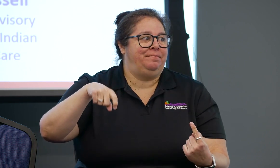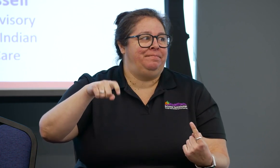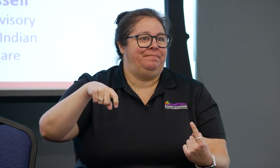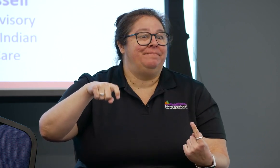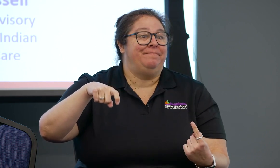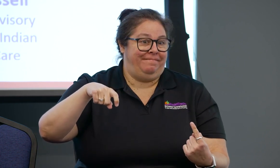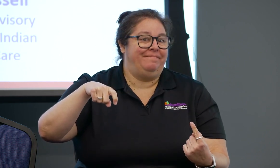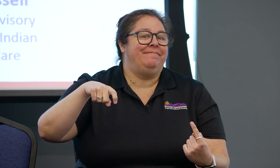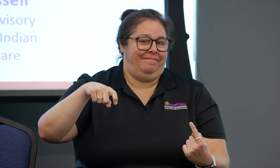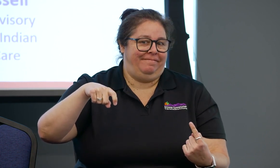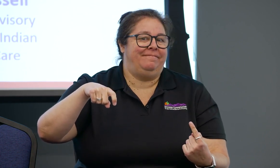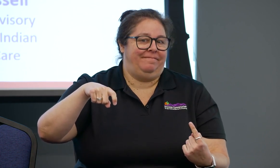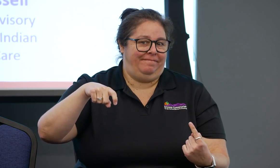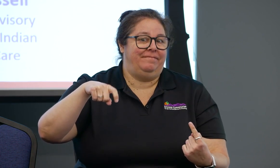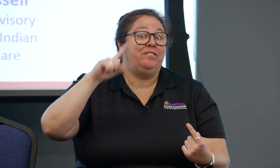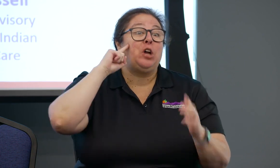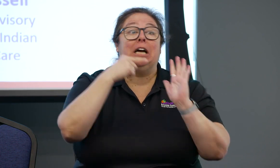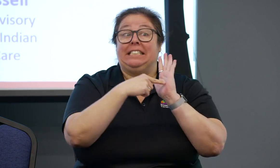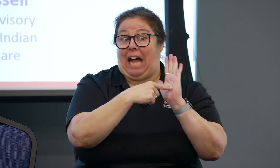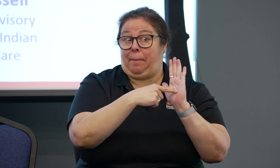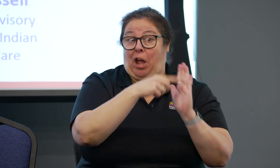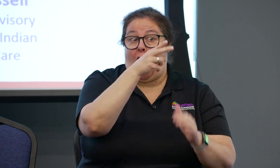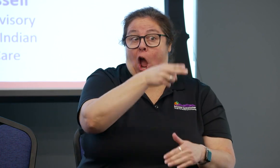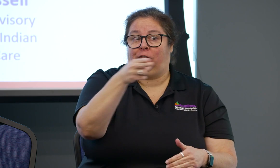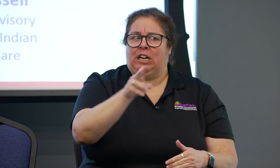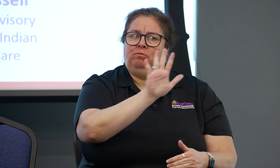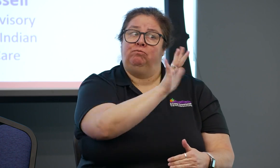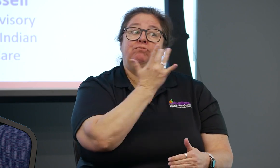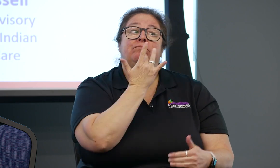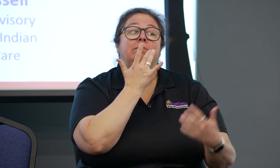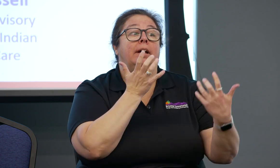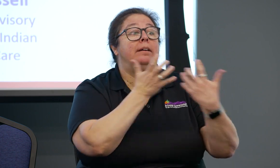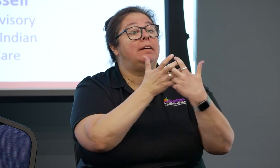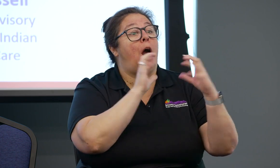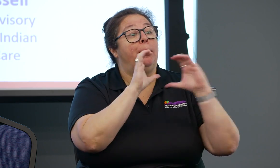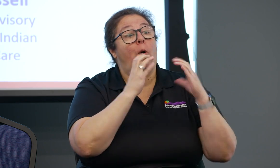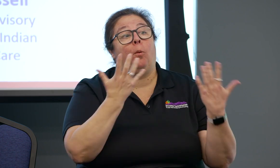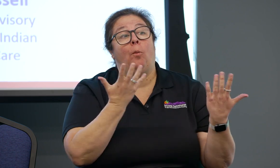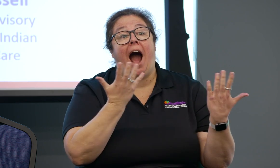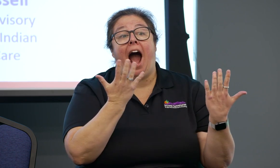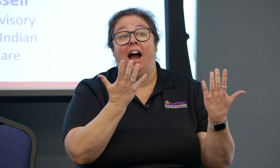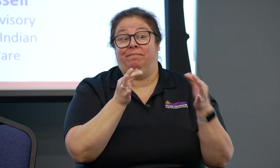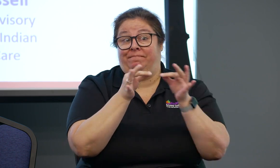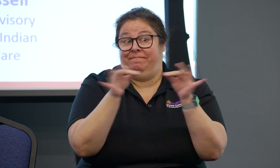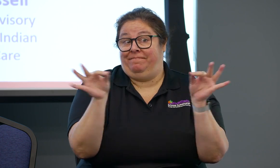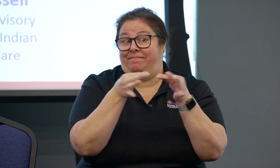or what should be provided for access is going to be the same for anybody with hearing loss.